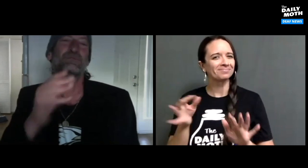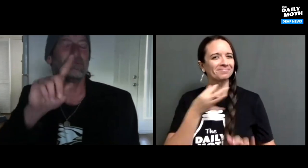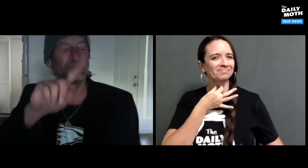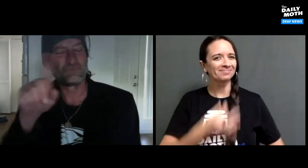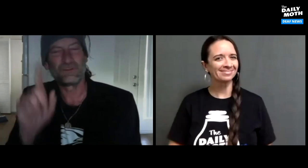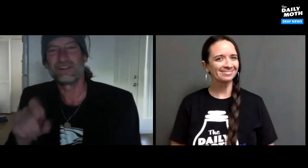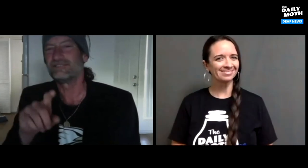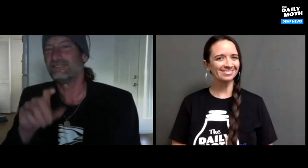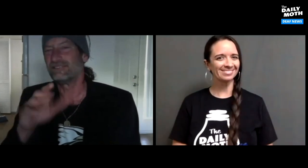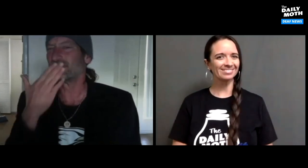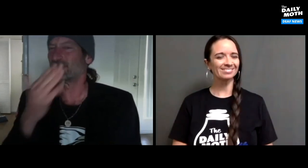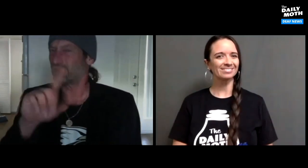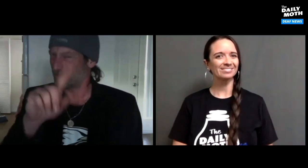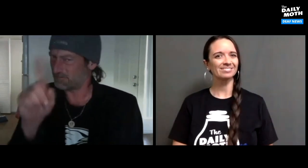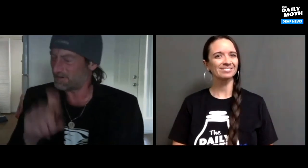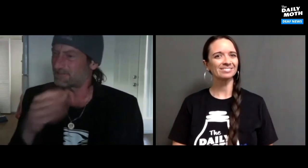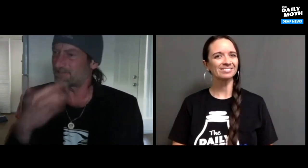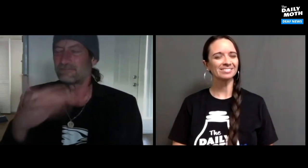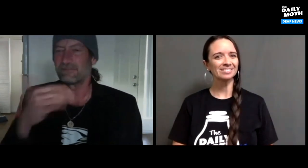Good question. Good question.